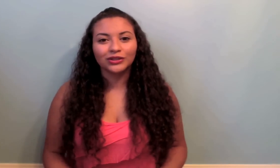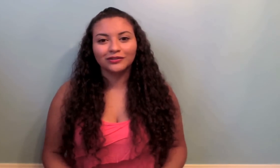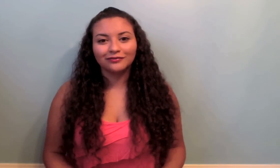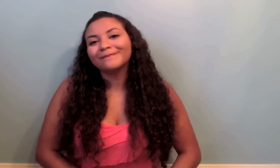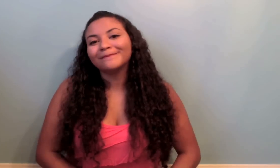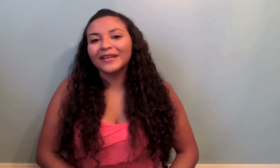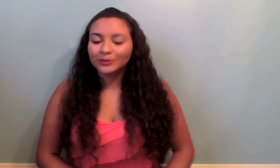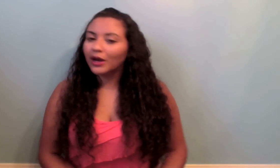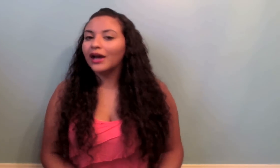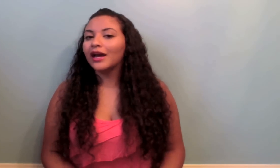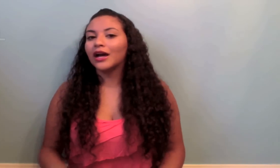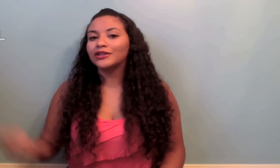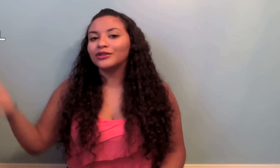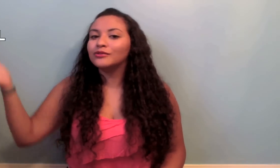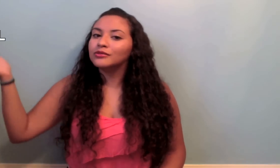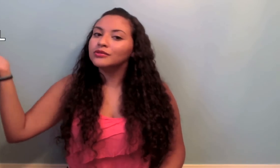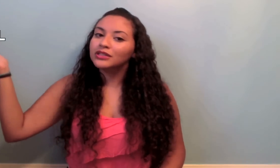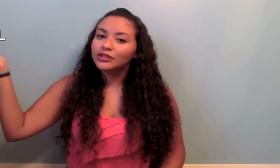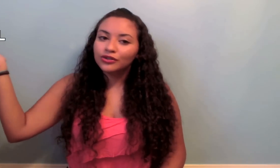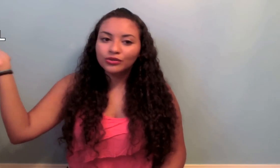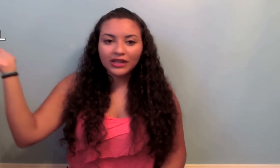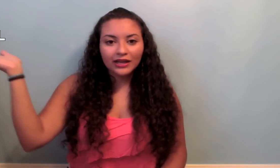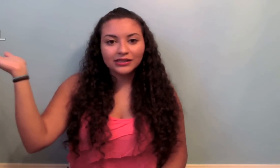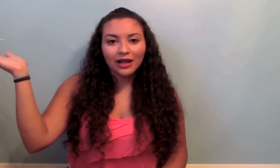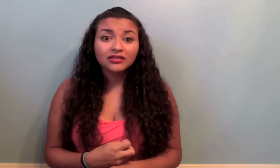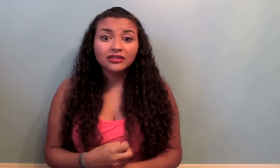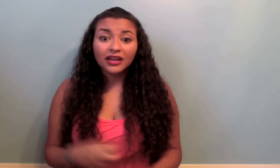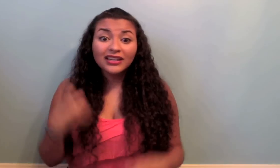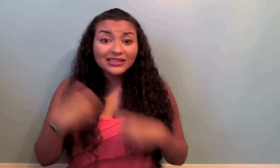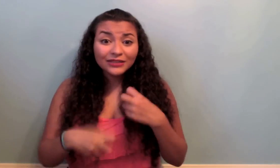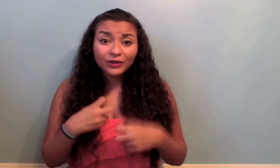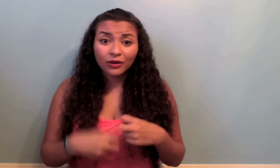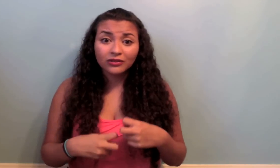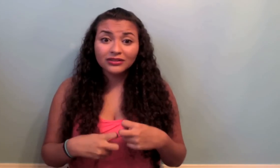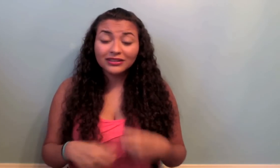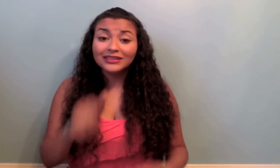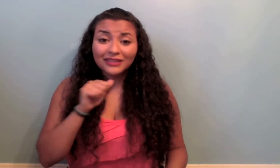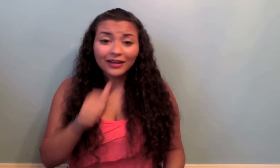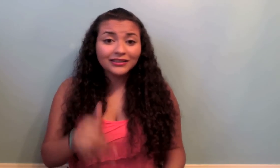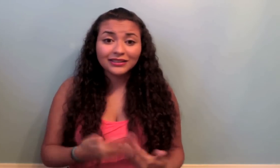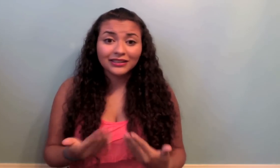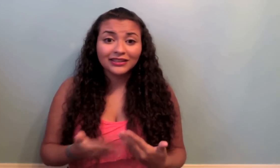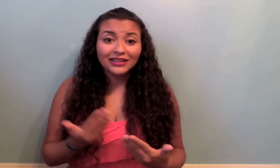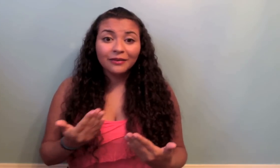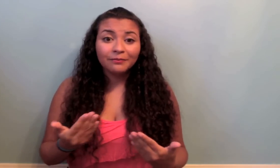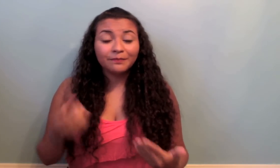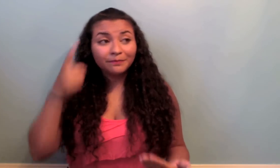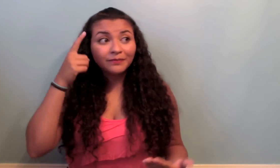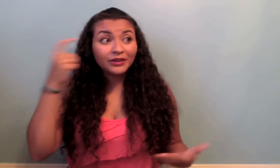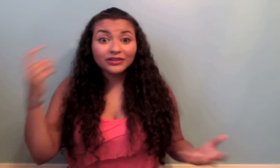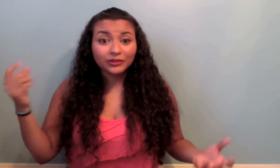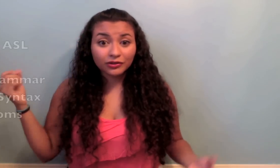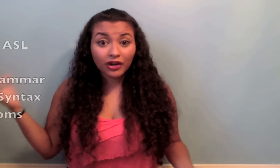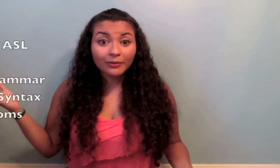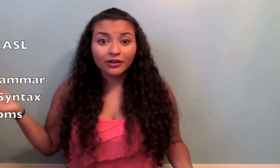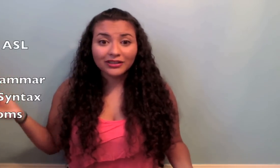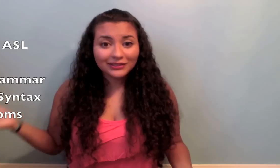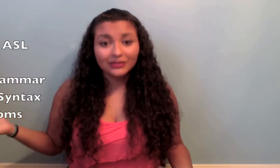That's why I choose to use ASL and it's difficult! It's not easy there is grammar